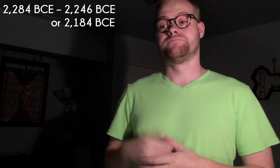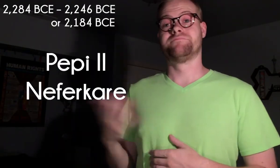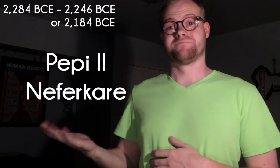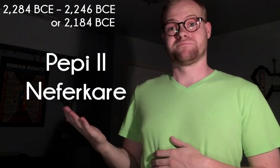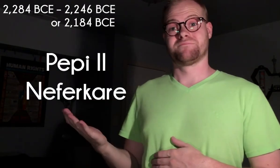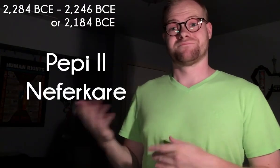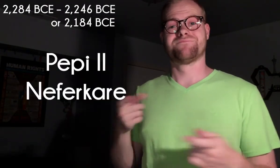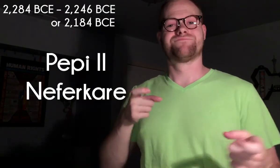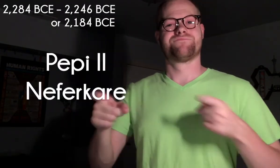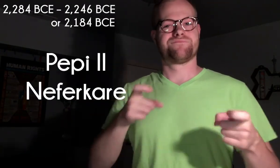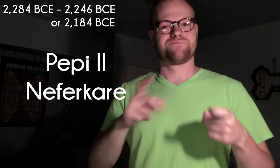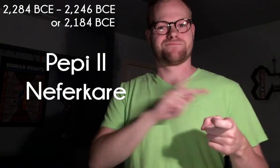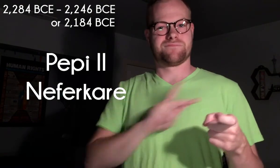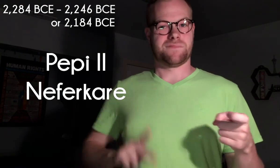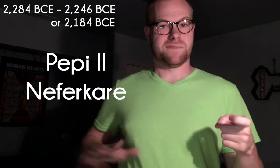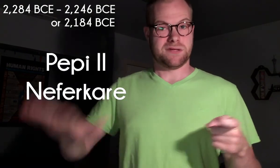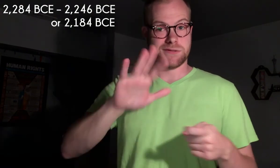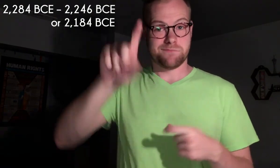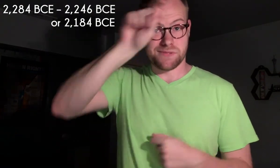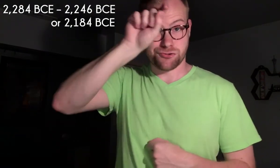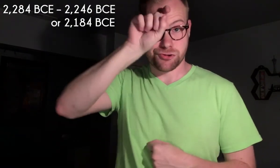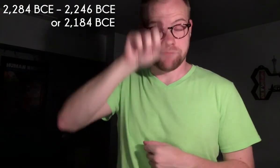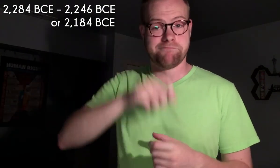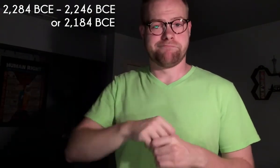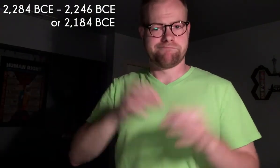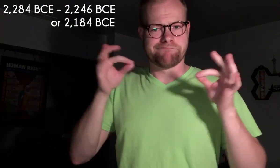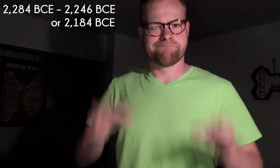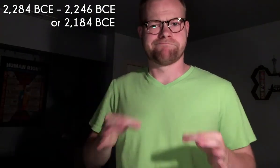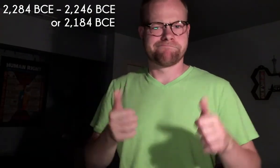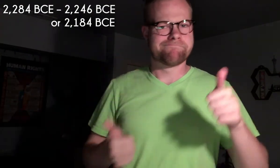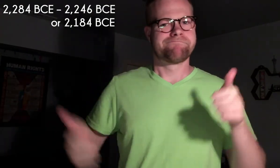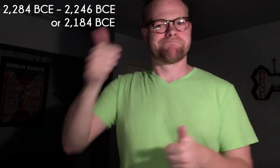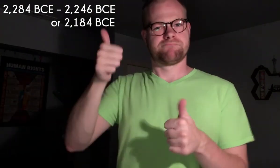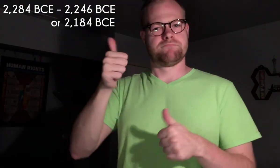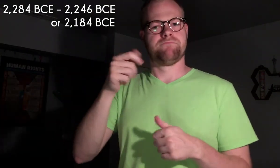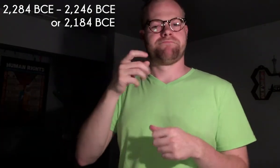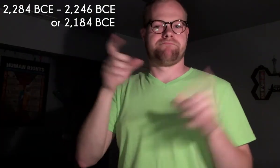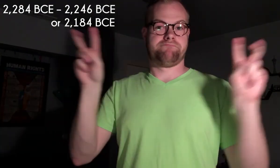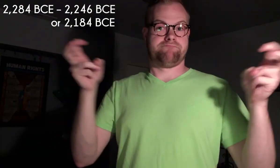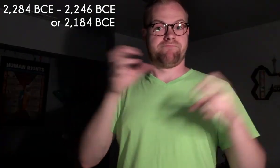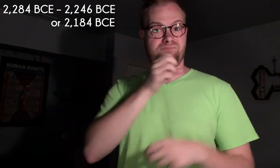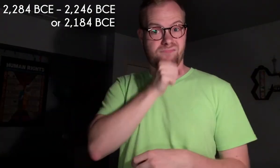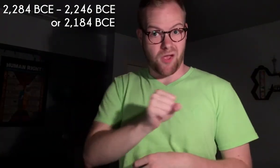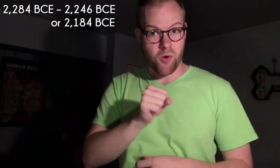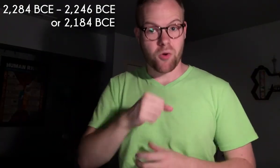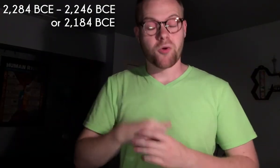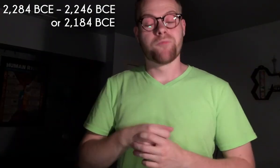2,284 BCE – 2,246 BCE or 2,184 BCE Pepi II Neferkare, who ruled the Kingdom of Egypt as an absolute monarch under the title of Pharaoh of Egypt,